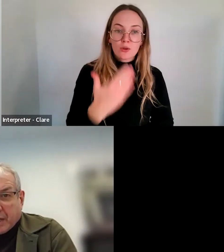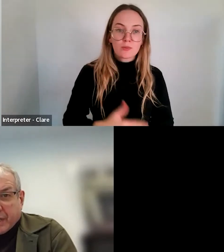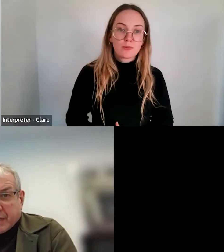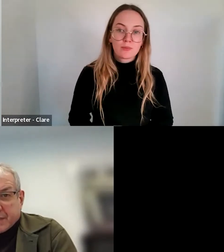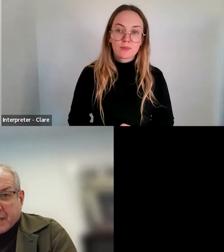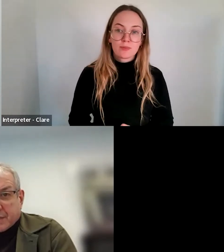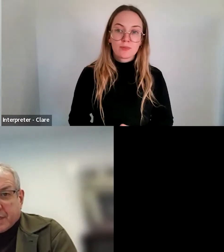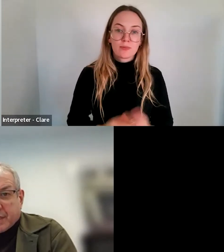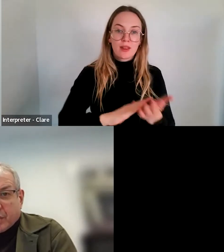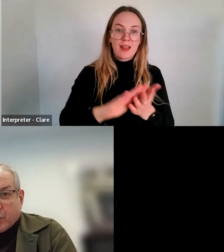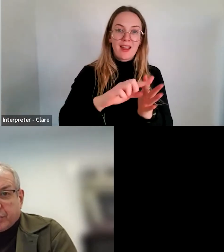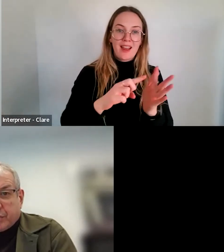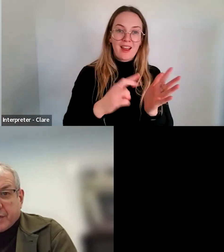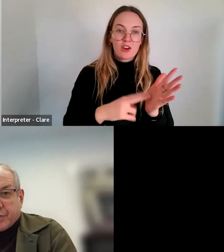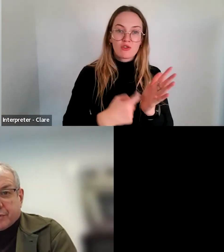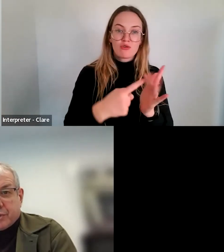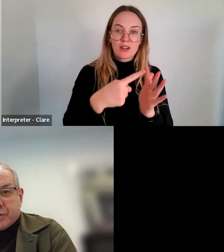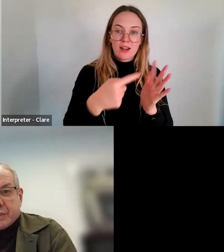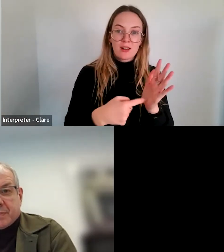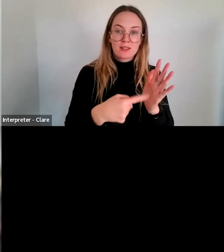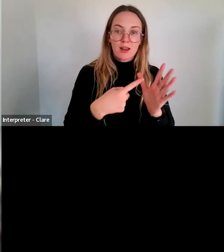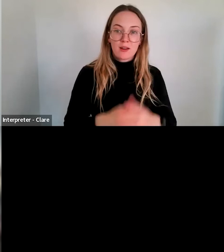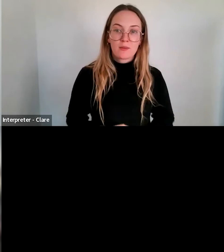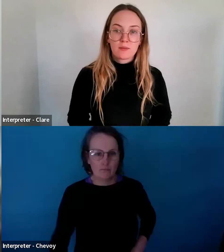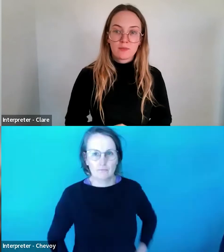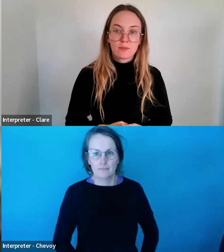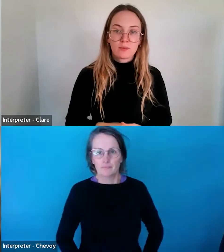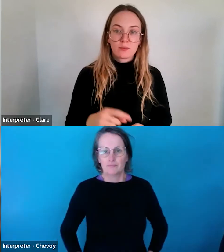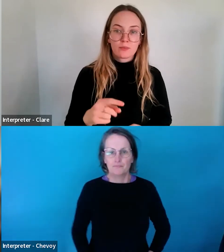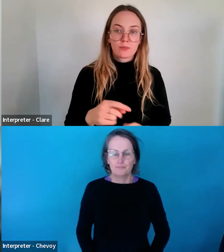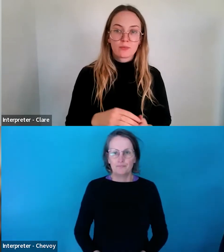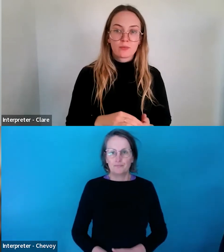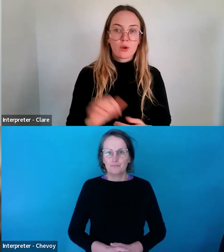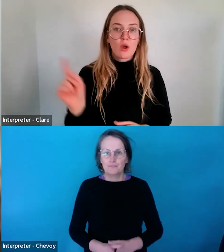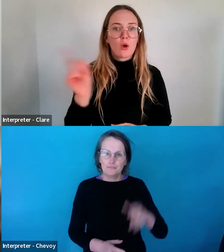Henrietta is asking "would the creation of a circus space be an eligible project?"